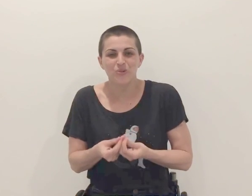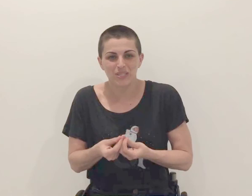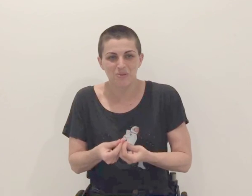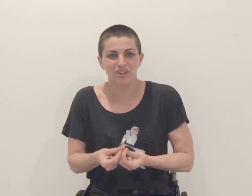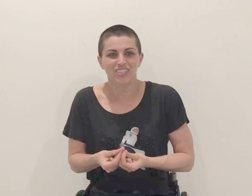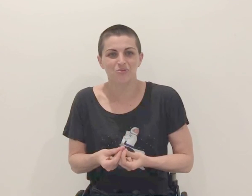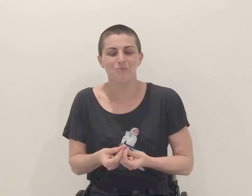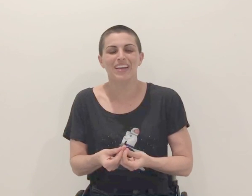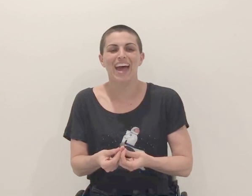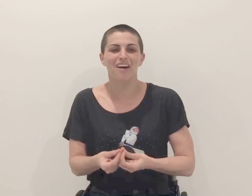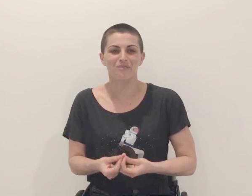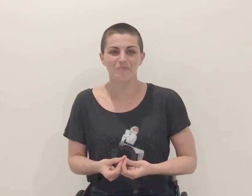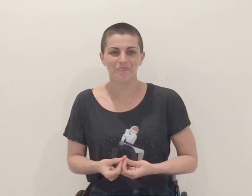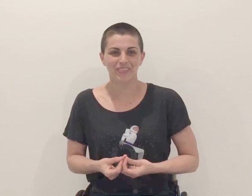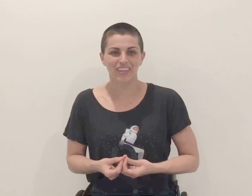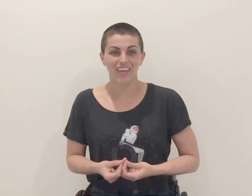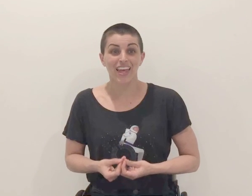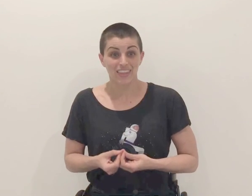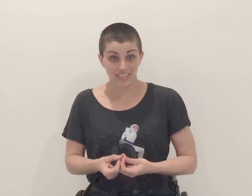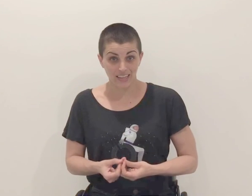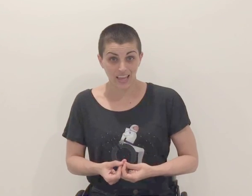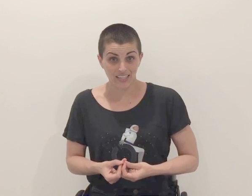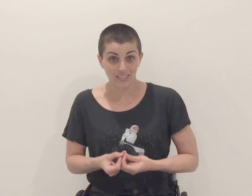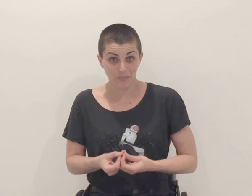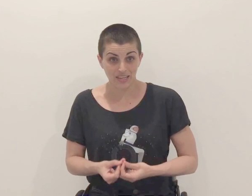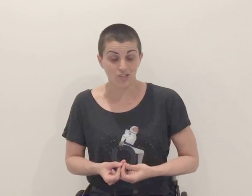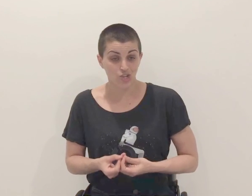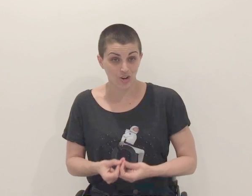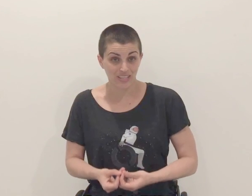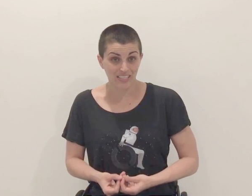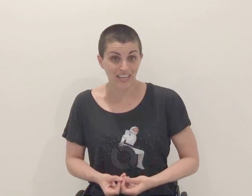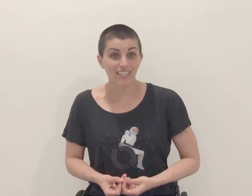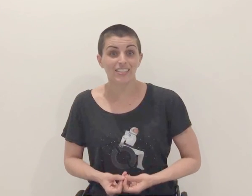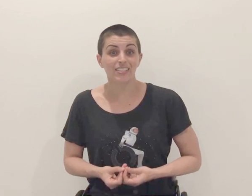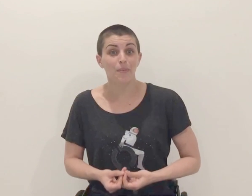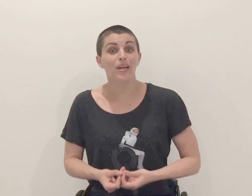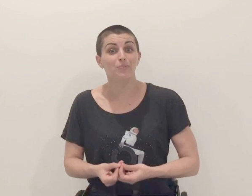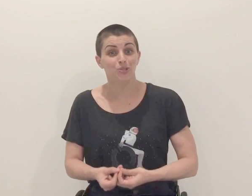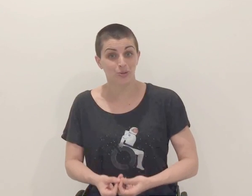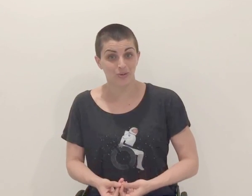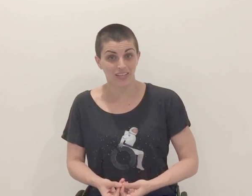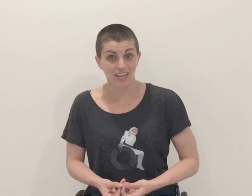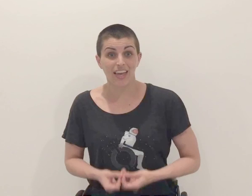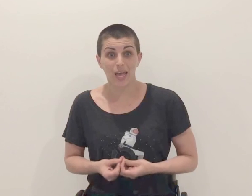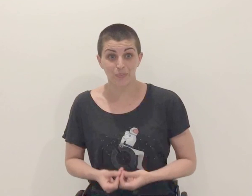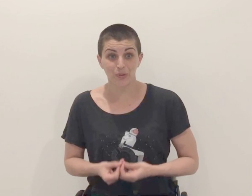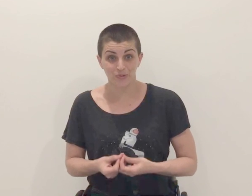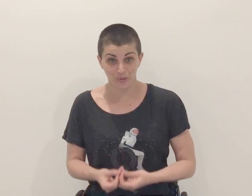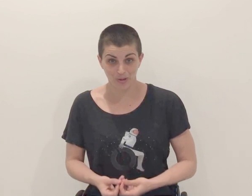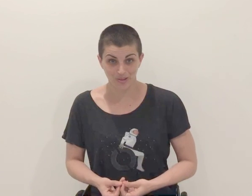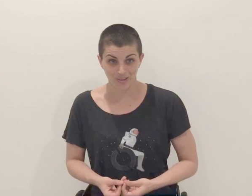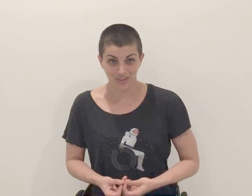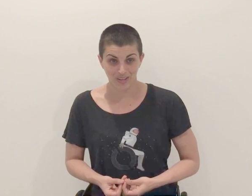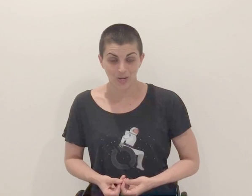the new experiences we might have. The deadline to submit and share these ideas is coming up soon: April 4th.